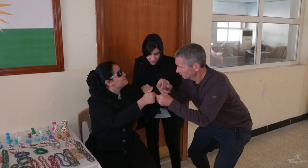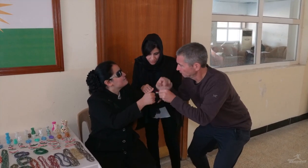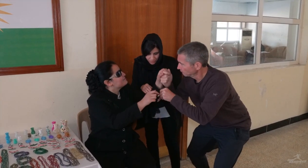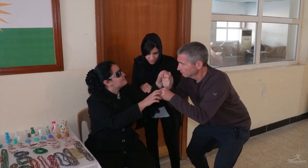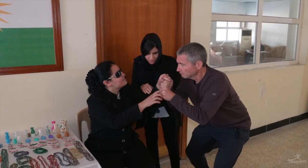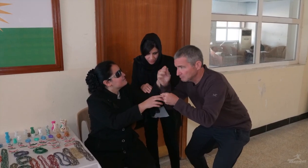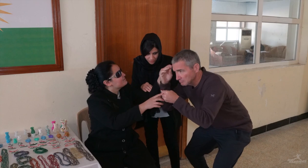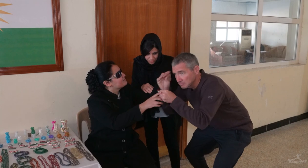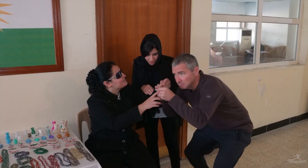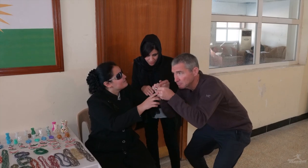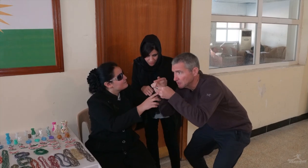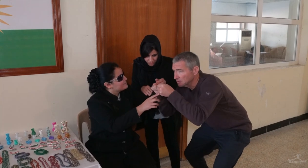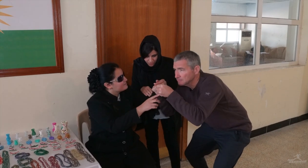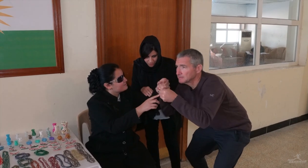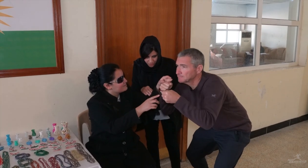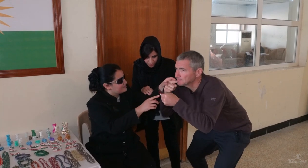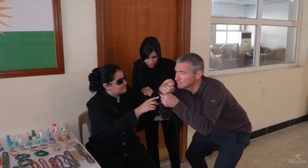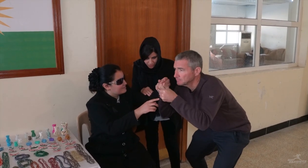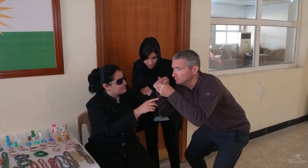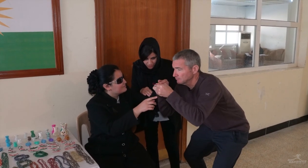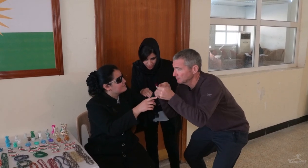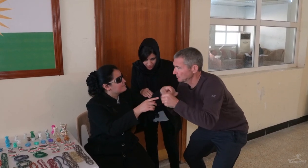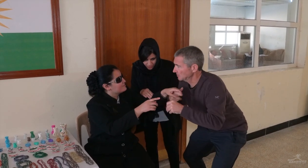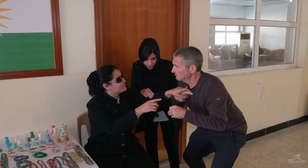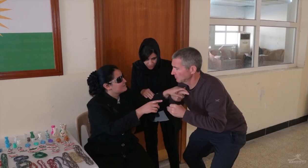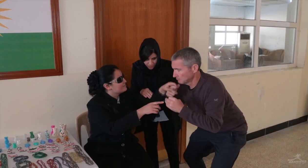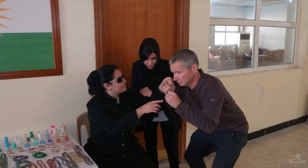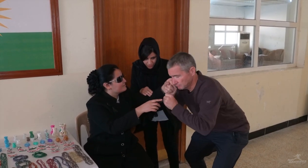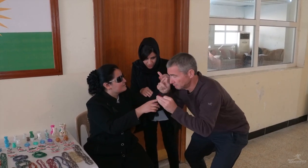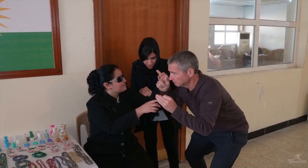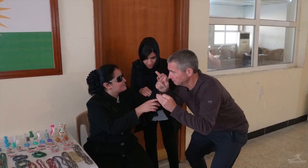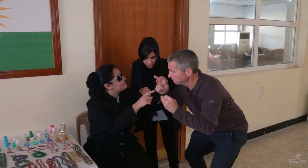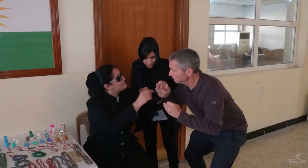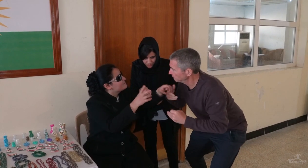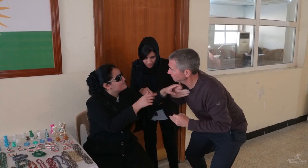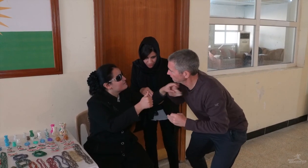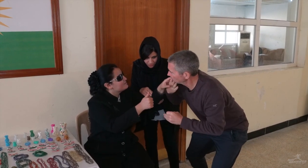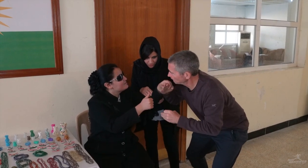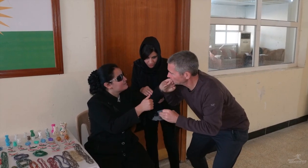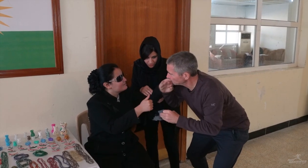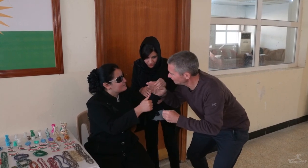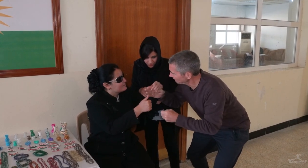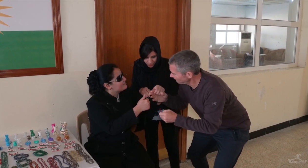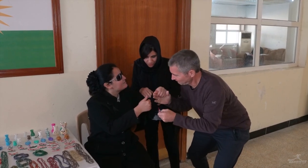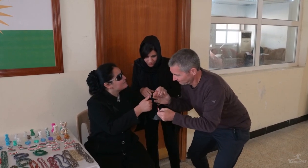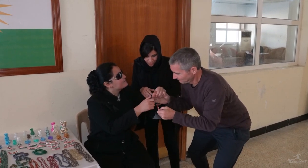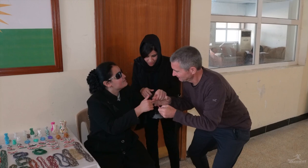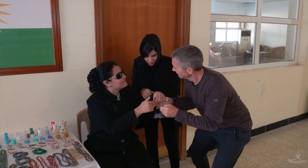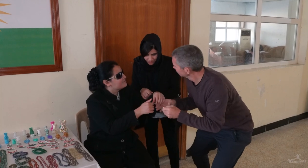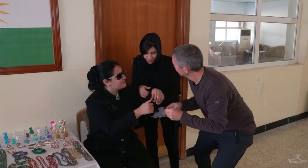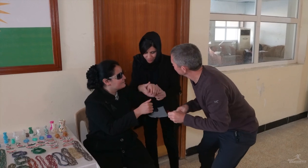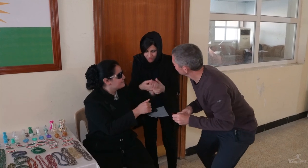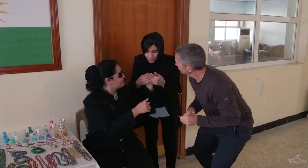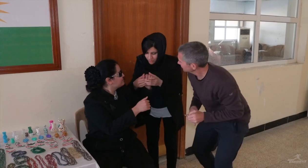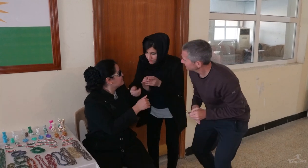I'm so impressed with how you can identify each color and put them together. Mashallah (may Allah reward)